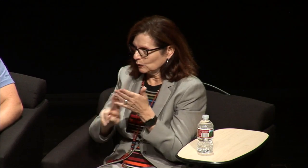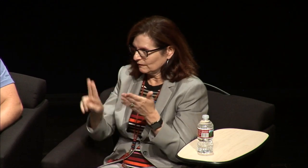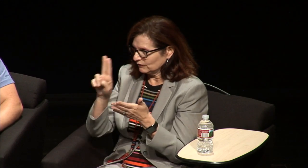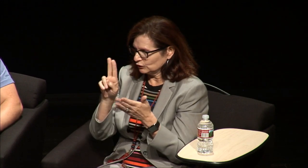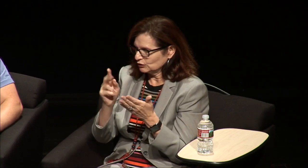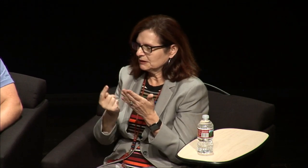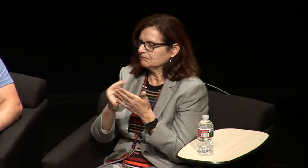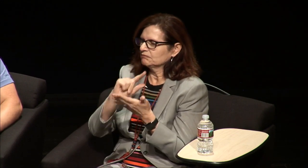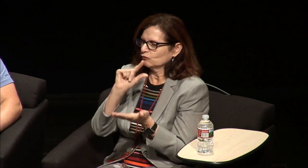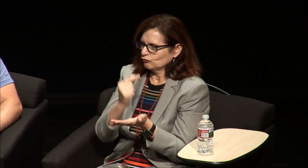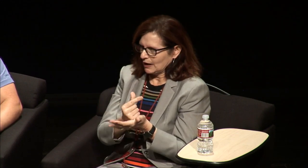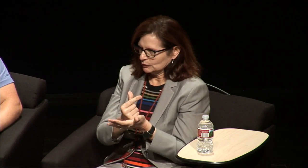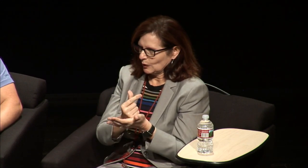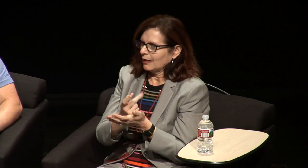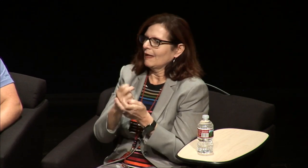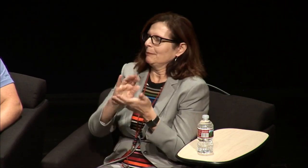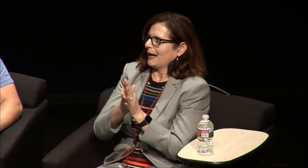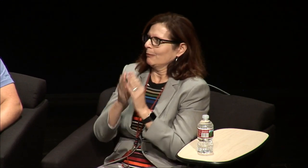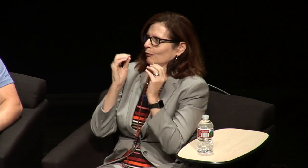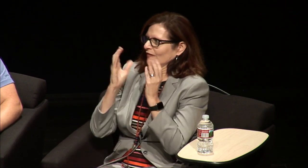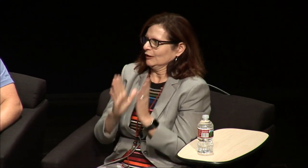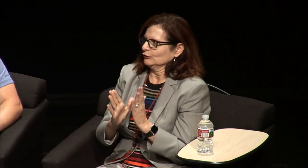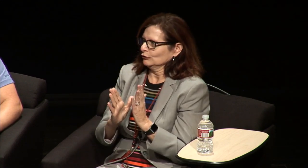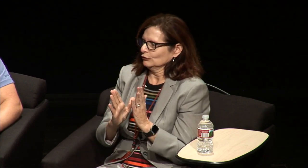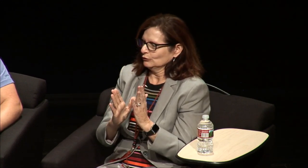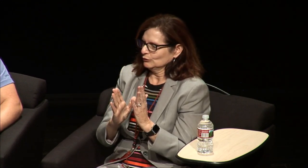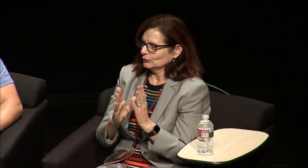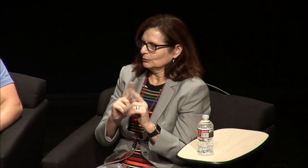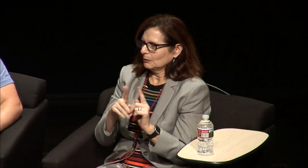a deaf school and then went to Gallaudet University and became professors at